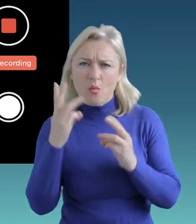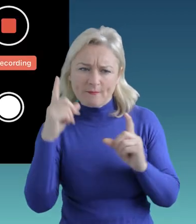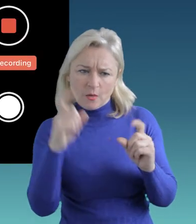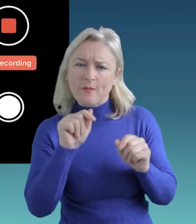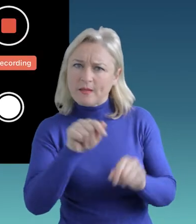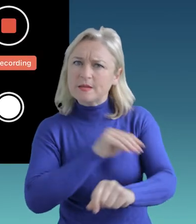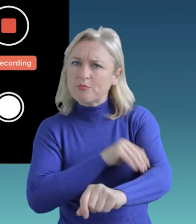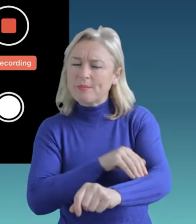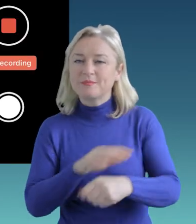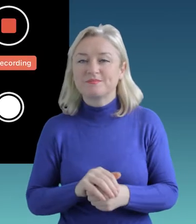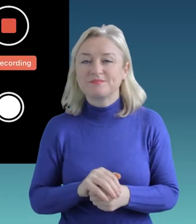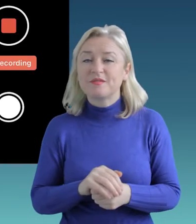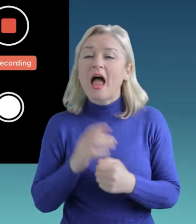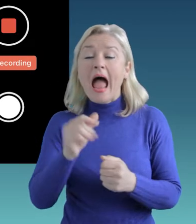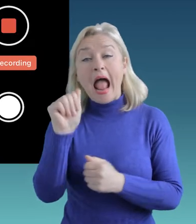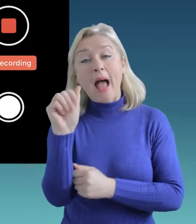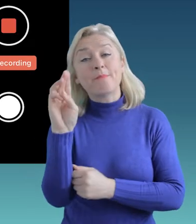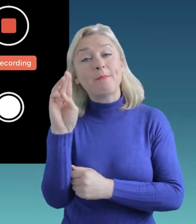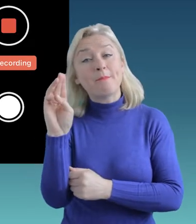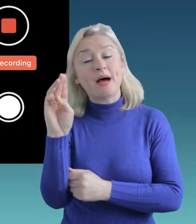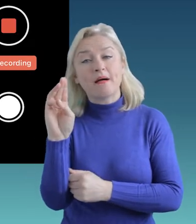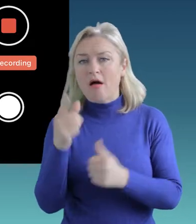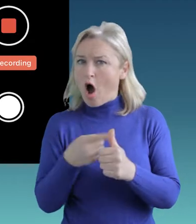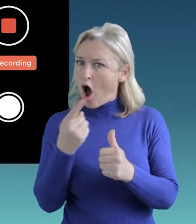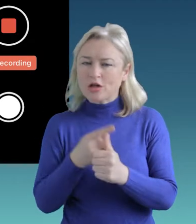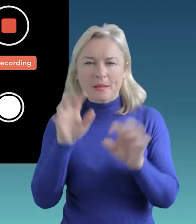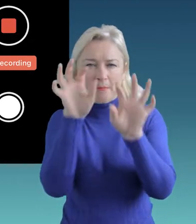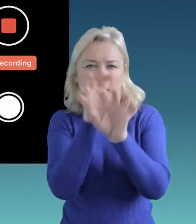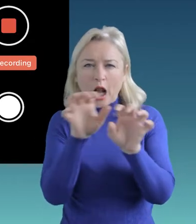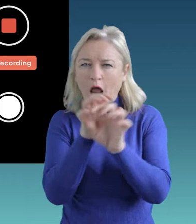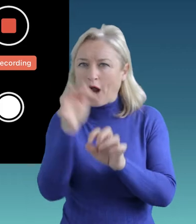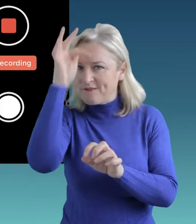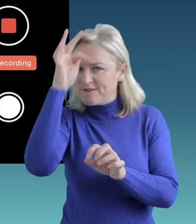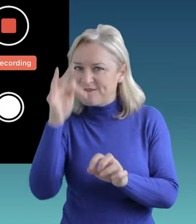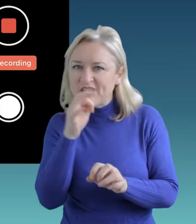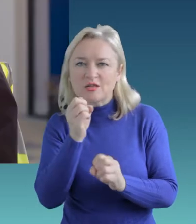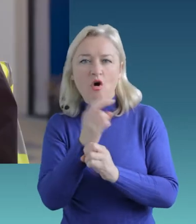The app automatically blurs any personal information that you might capture, such as faces or car registrations.